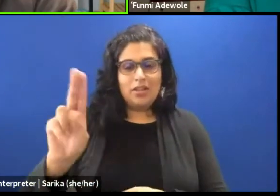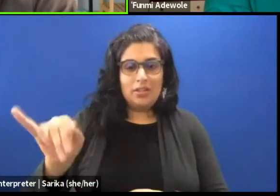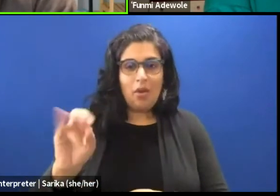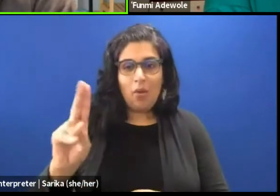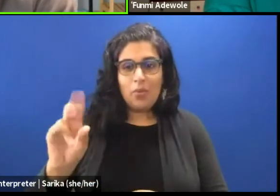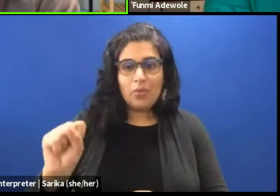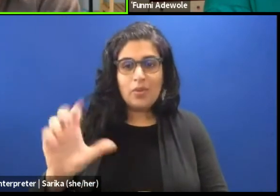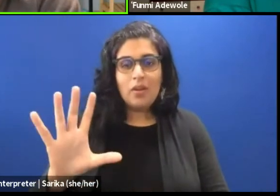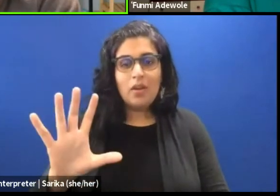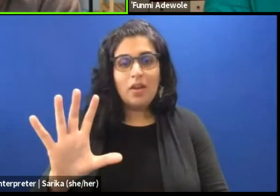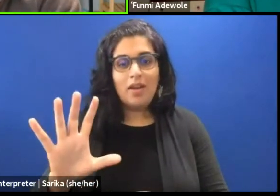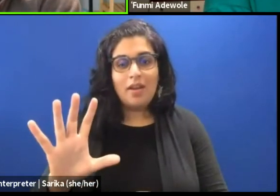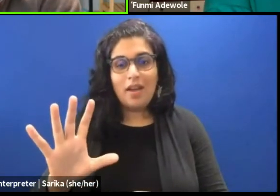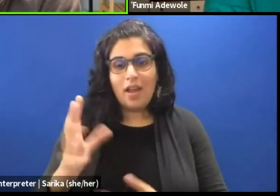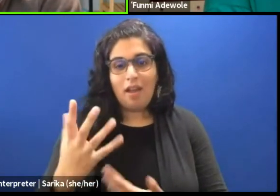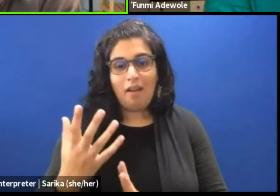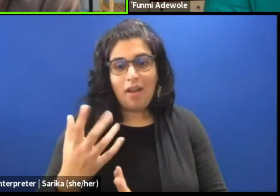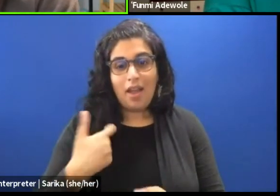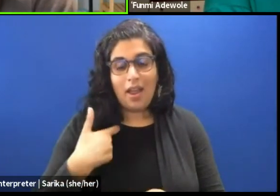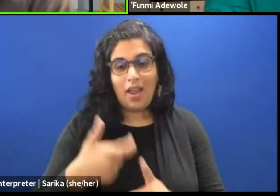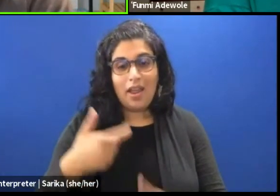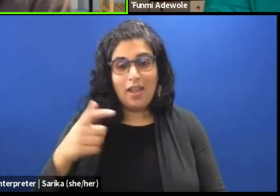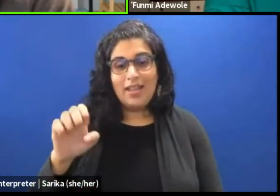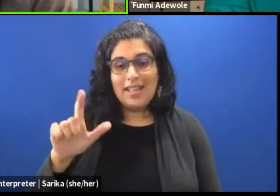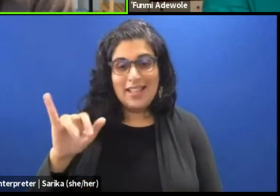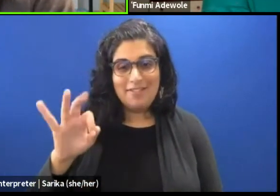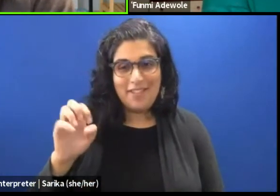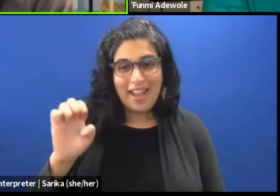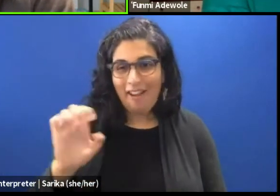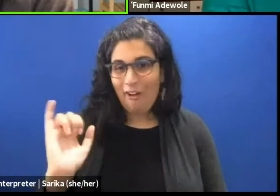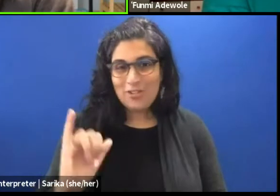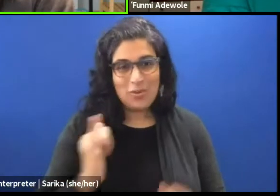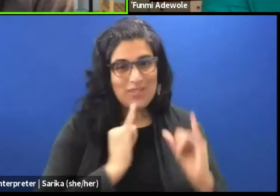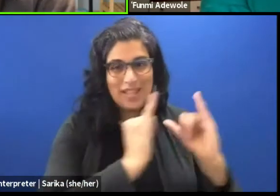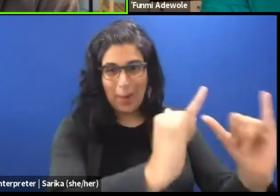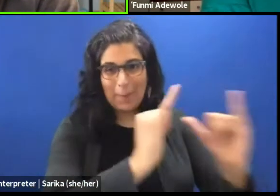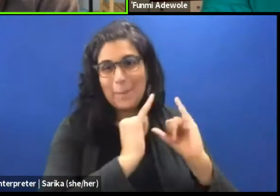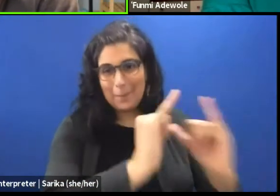and of course, I am from Olifair also so you know, you're yeah I know .